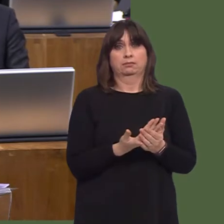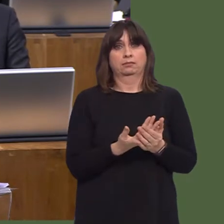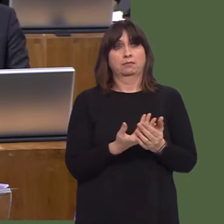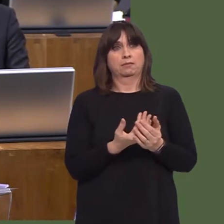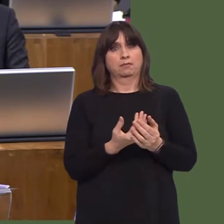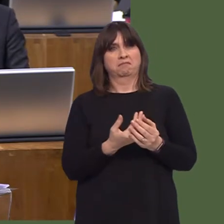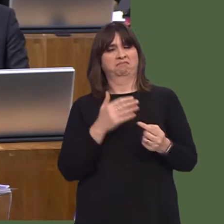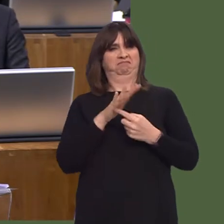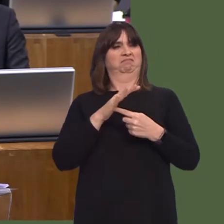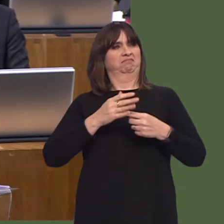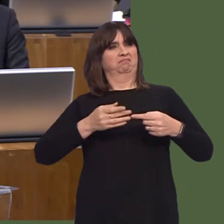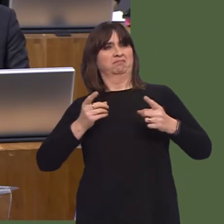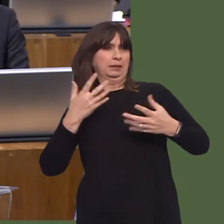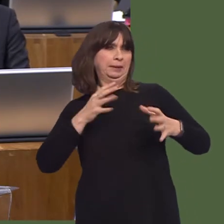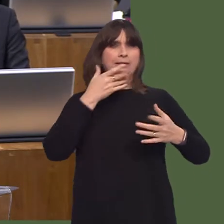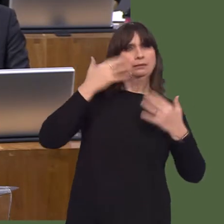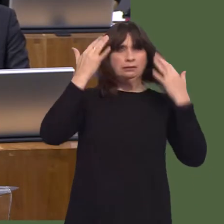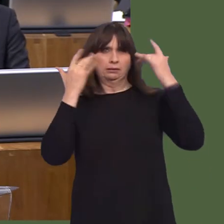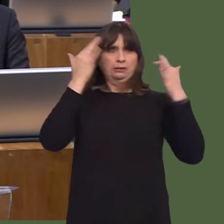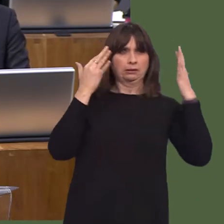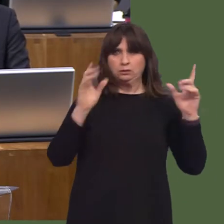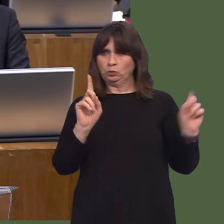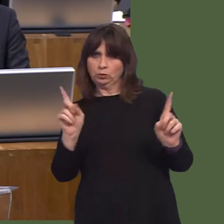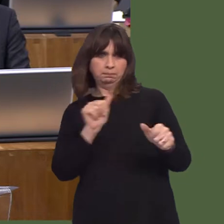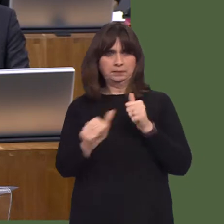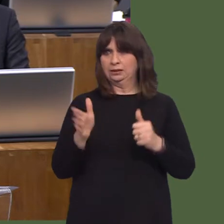We were perpetually above the UK average and that is something that shows the success of what we've done to encourage business and investment.